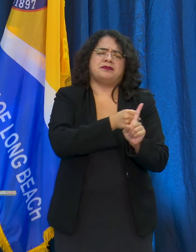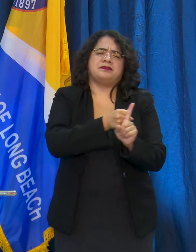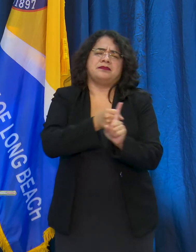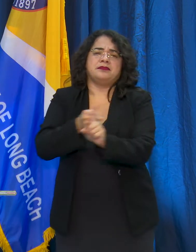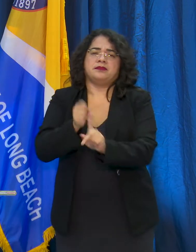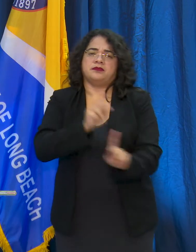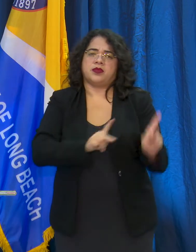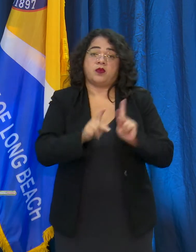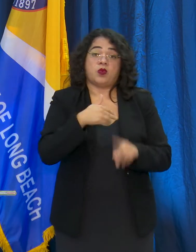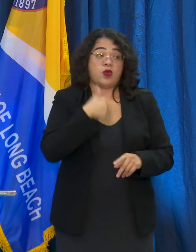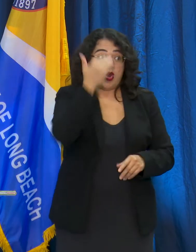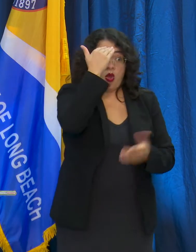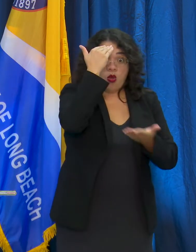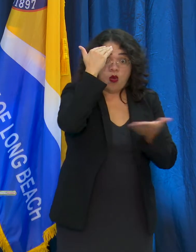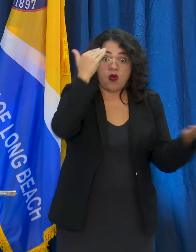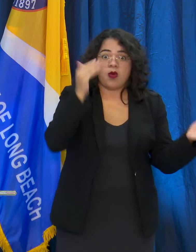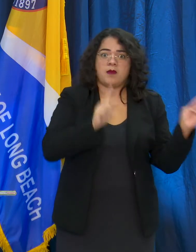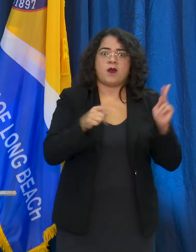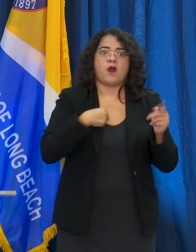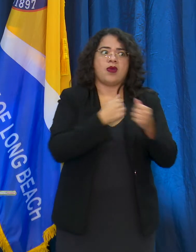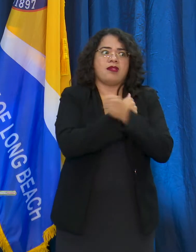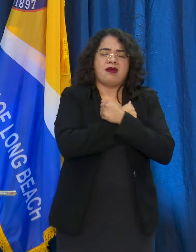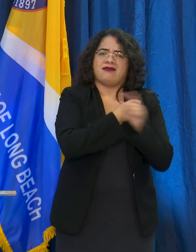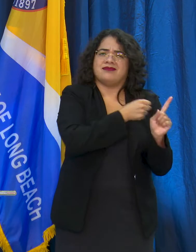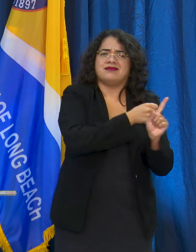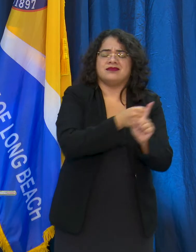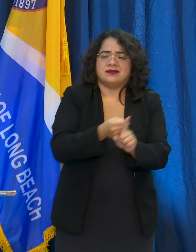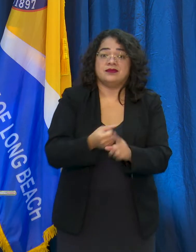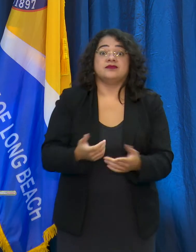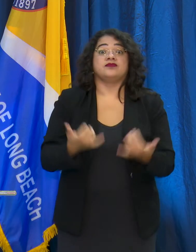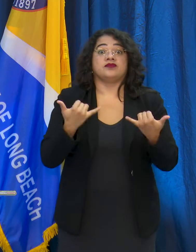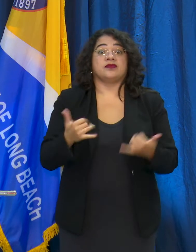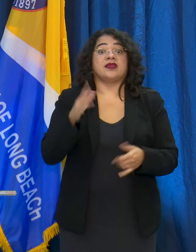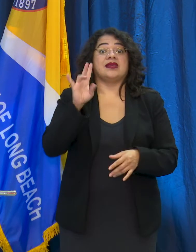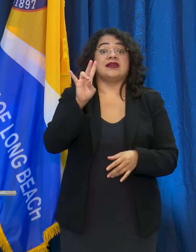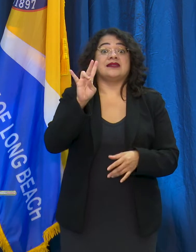Just to update you on the numbers, as of today we had 7,582 residents who